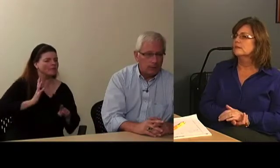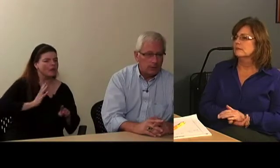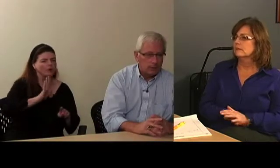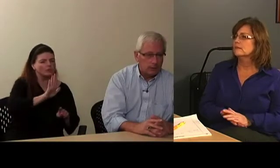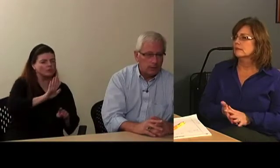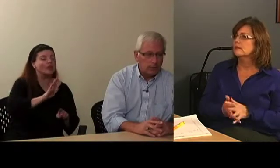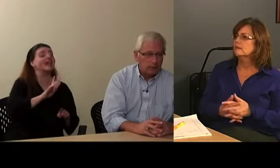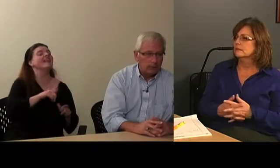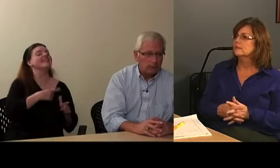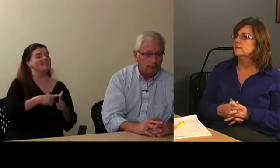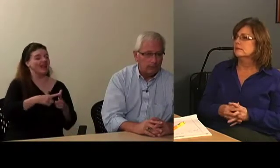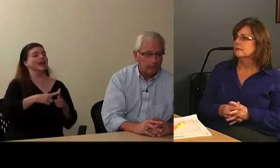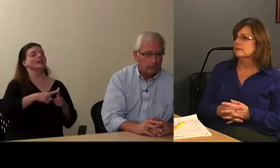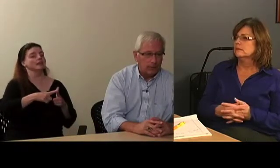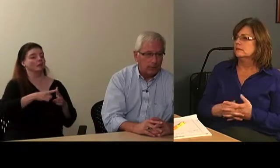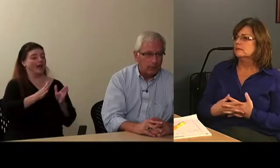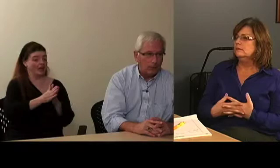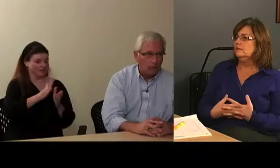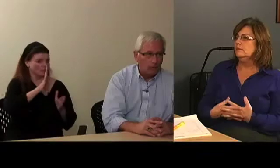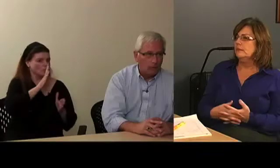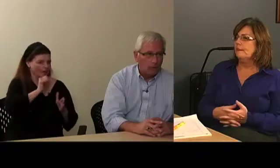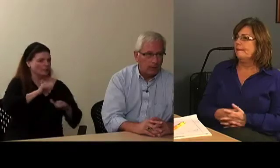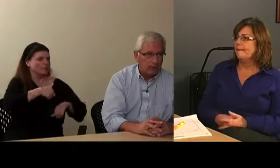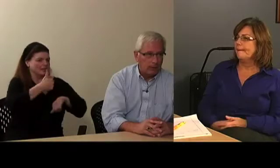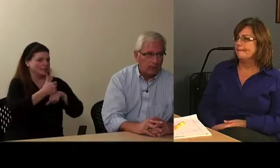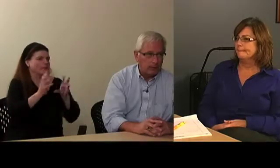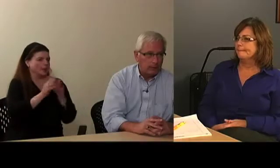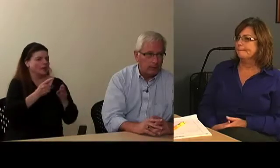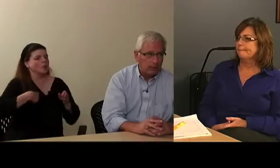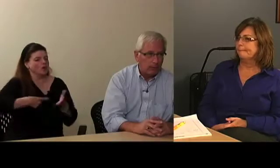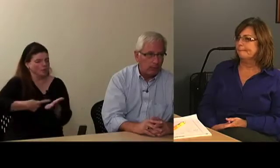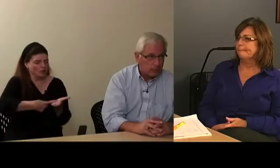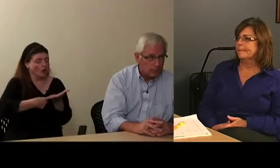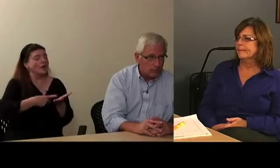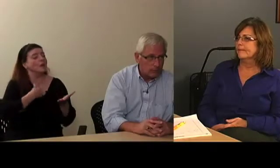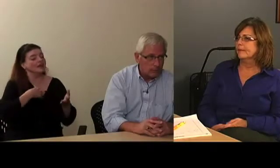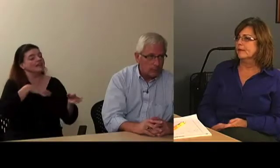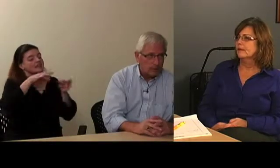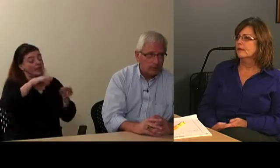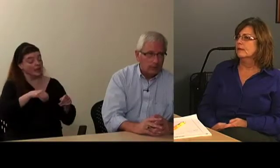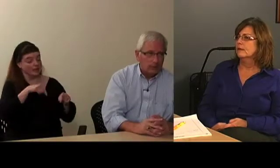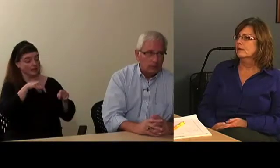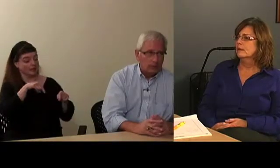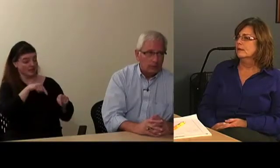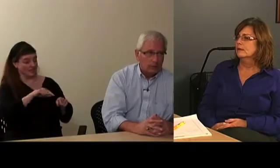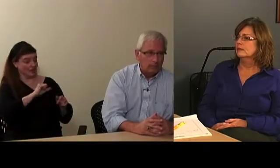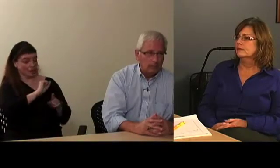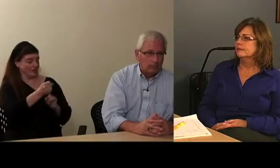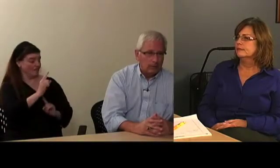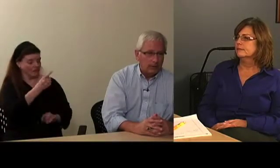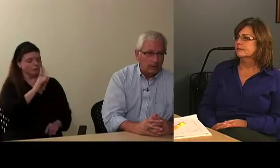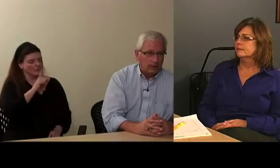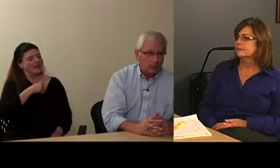and just really kind of let them know what our experience has been with other schools.